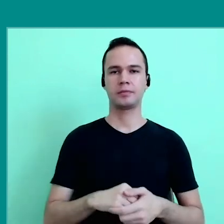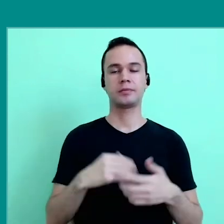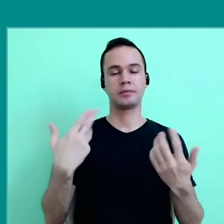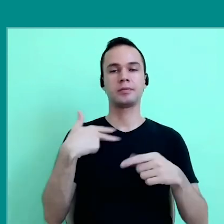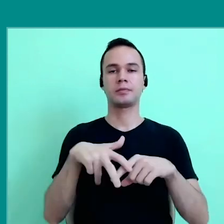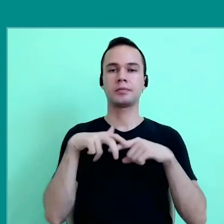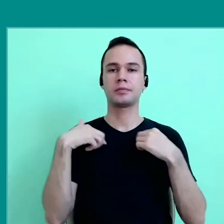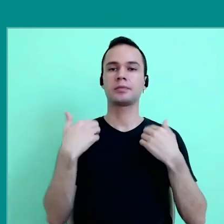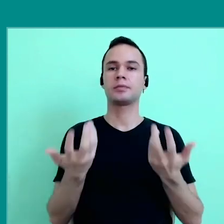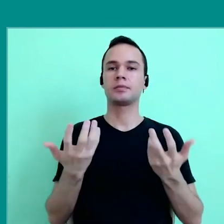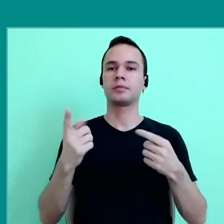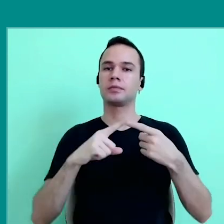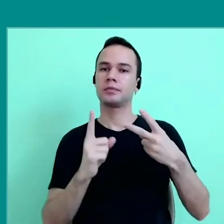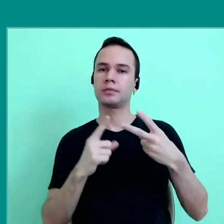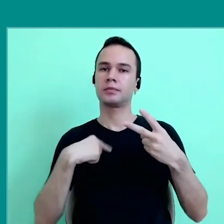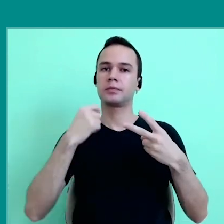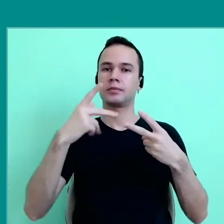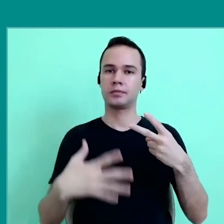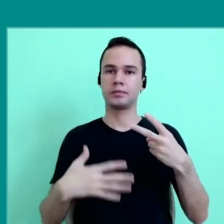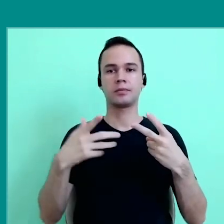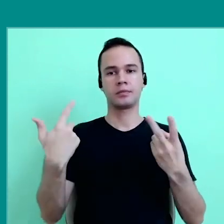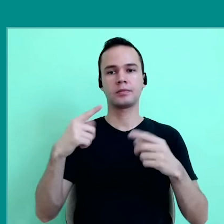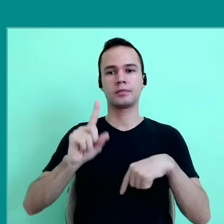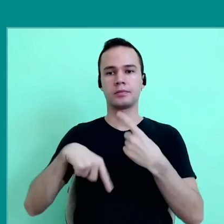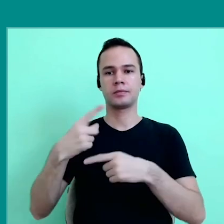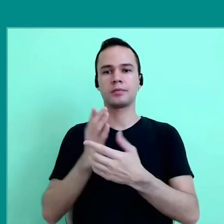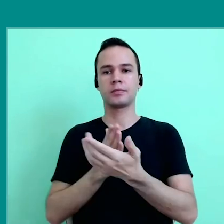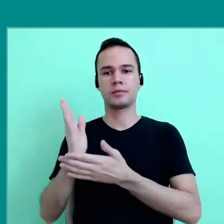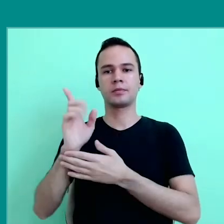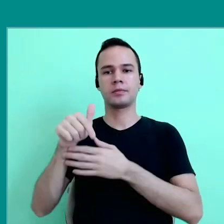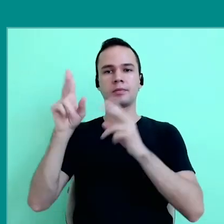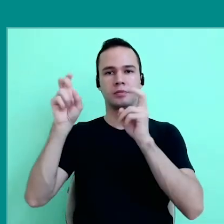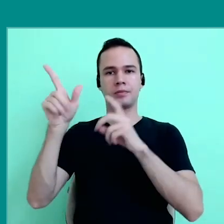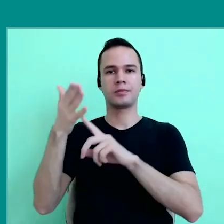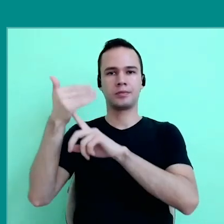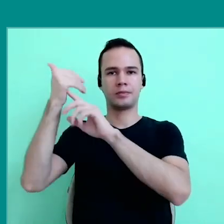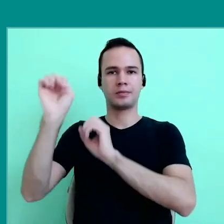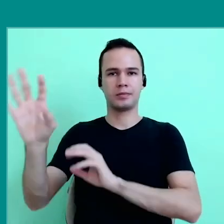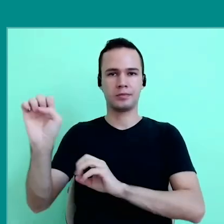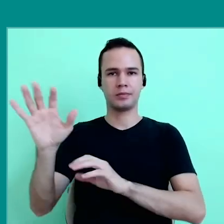That's why I want to start with two general considerations, and then go to the topic of technology and education.